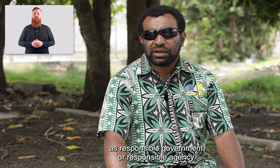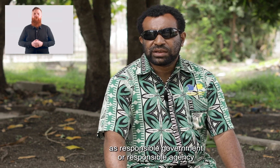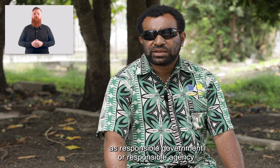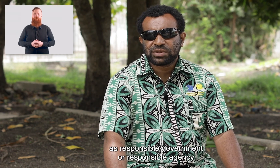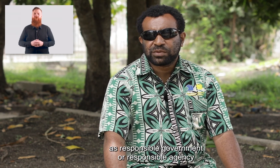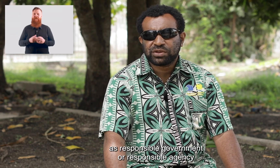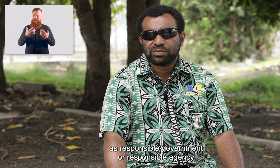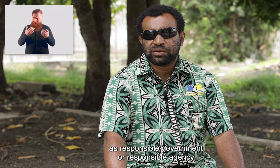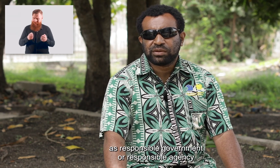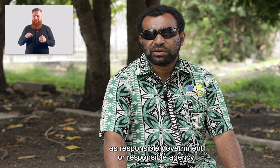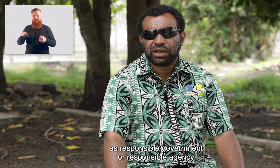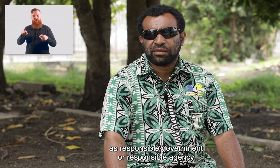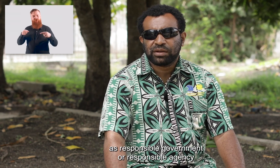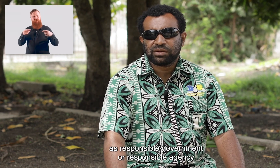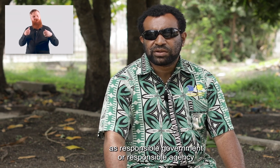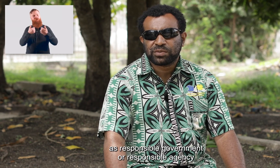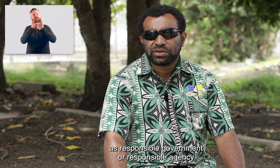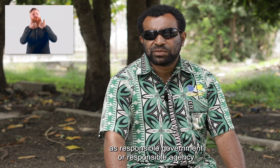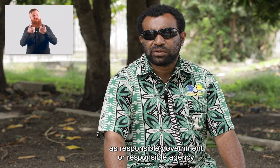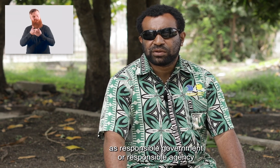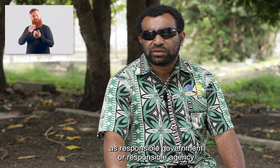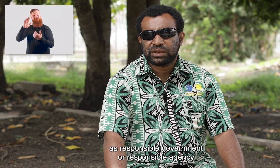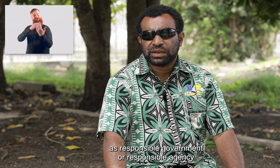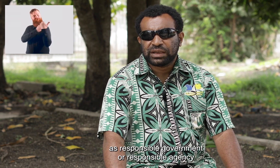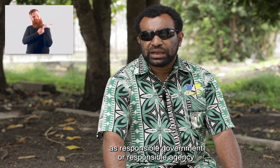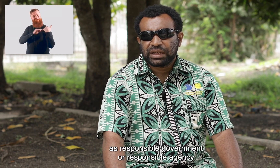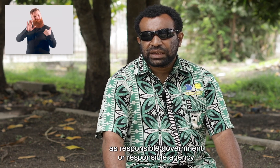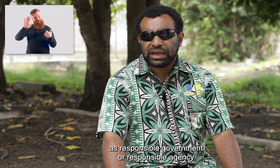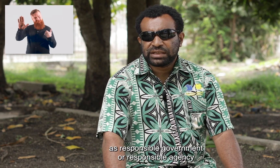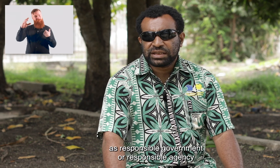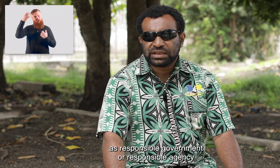as responsible government or responsible agency